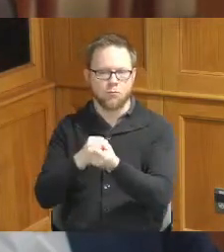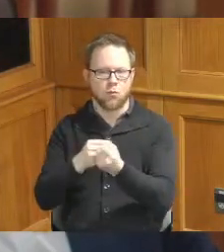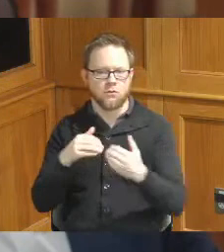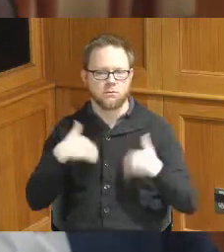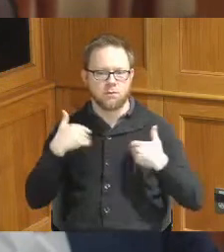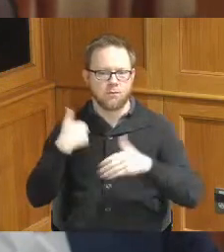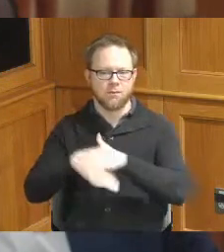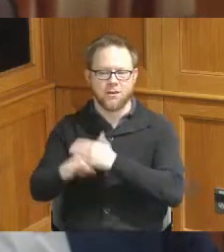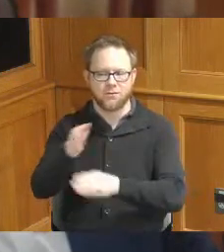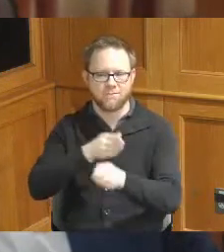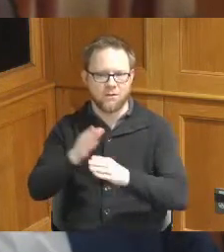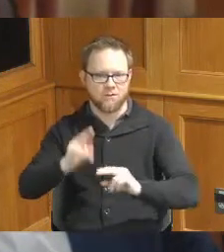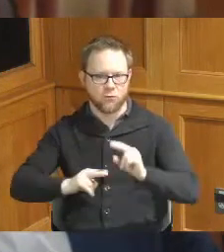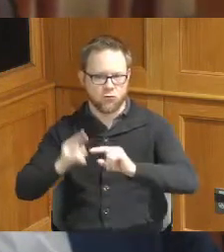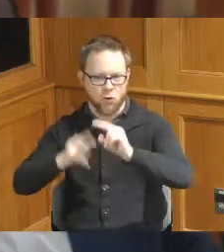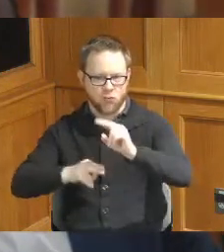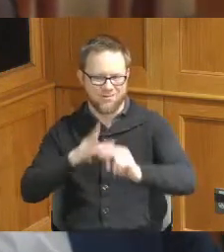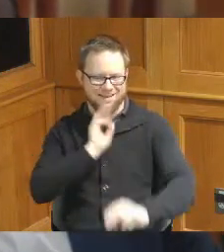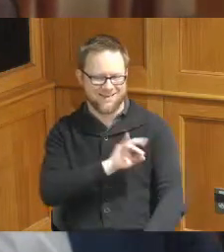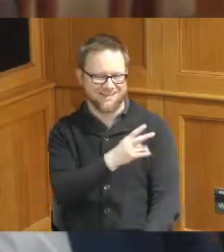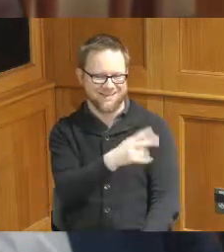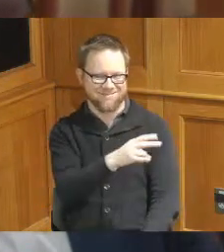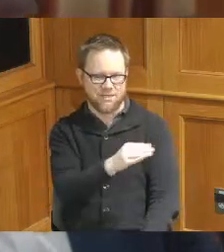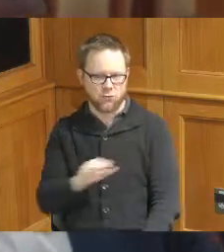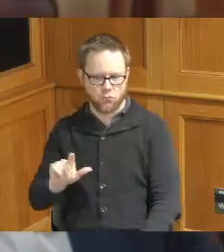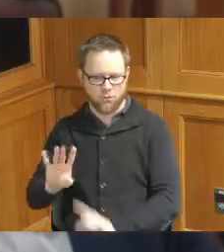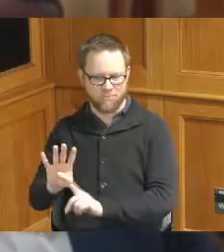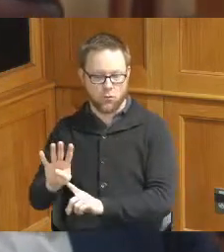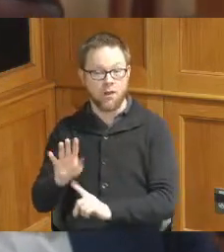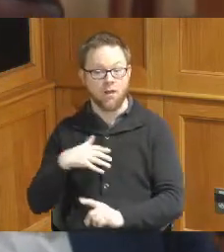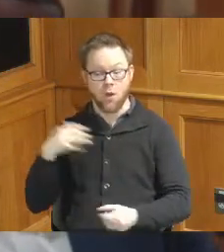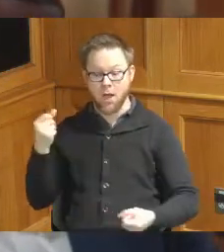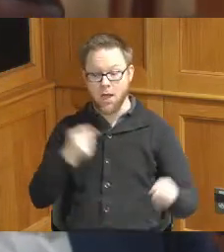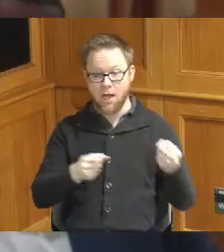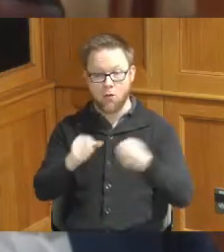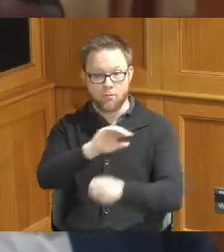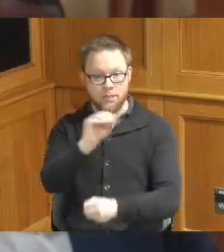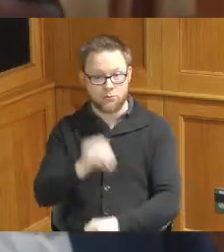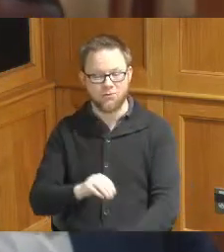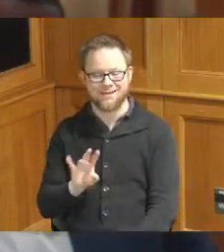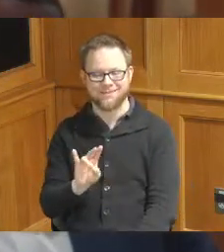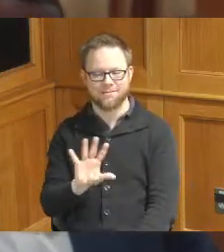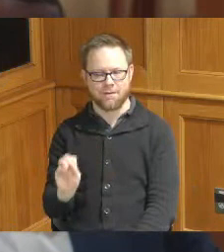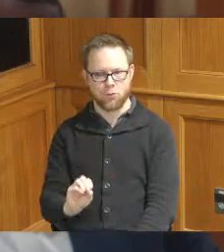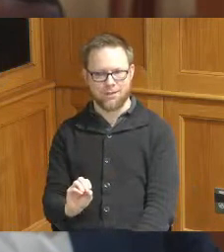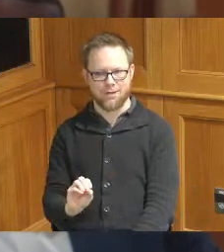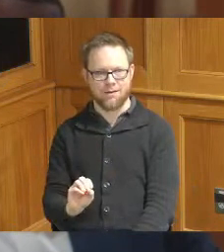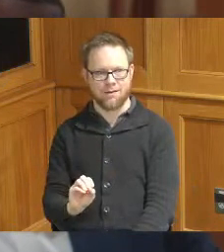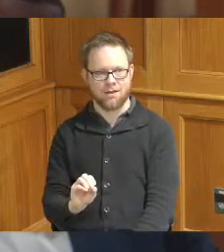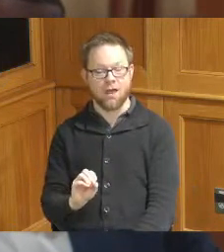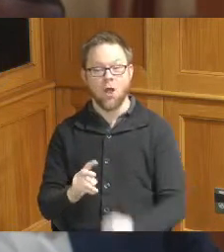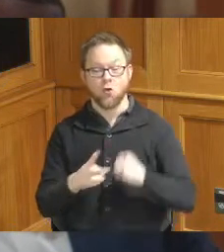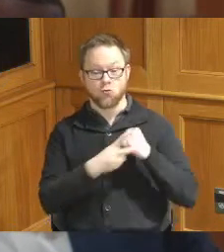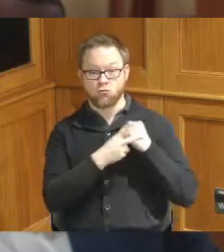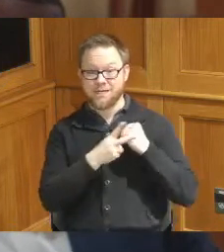on we focus 17 to 24 and our placement rate is 75 percent our retention rate is running right